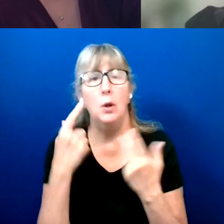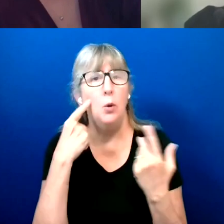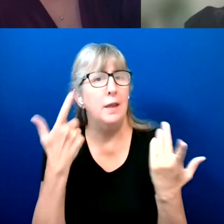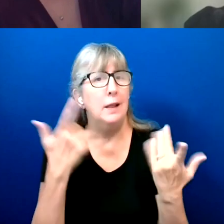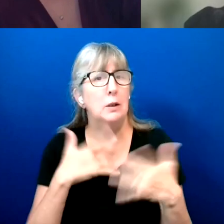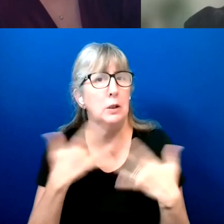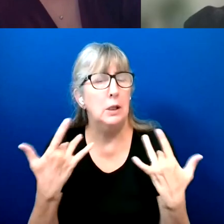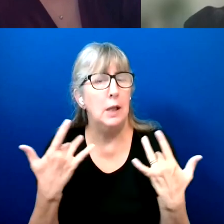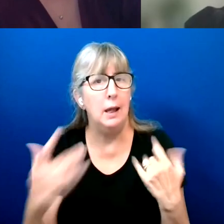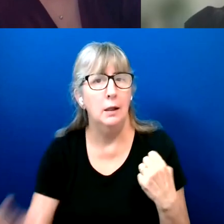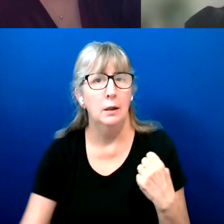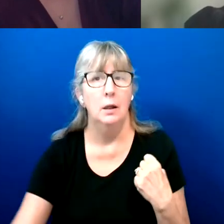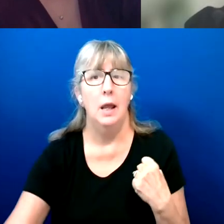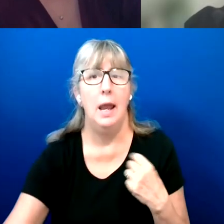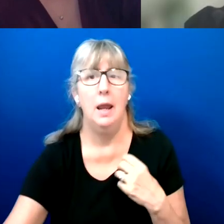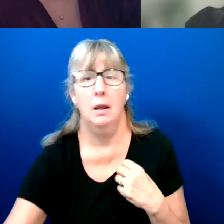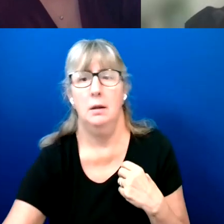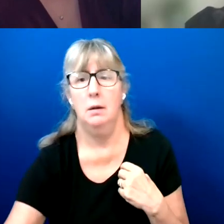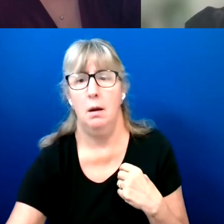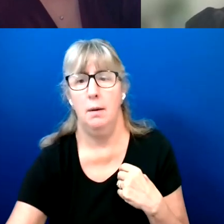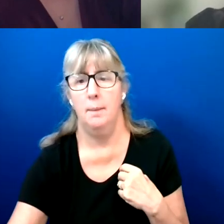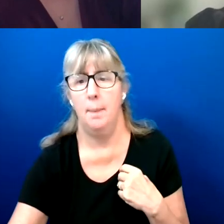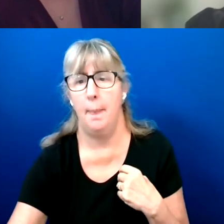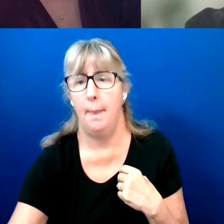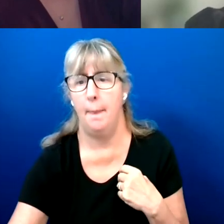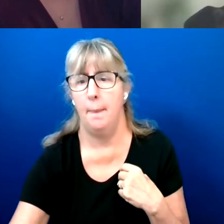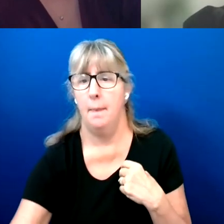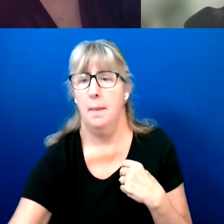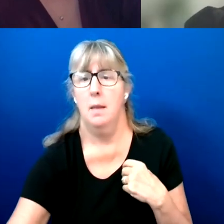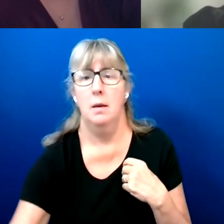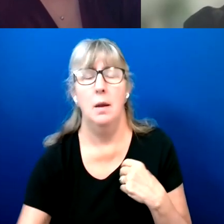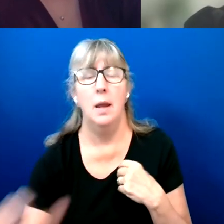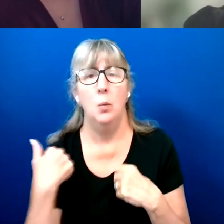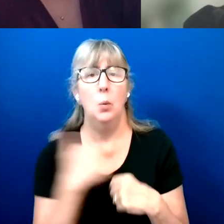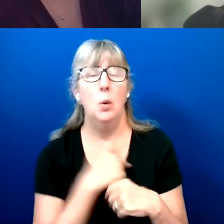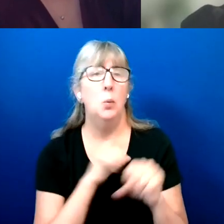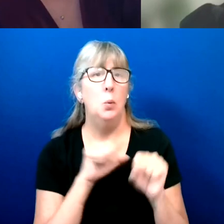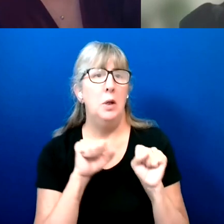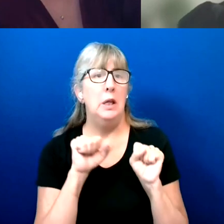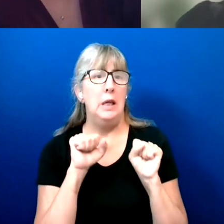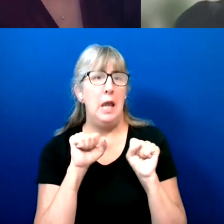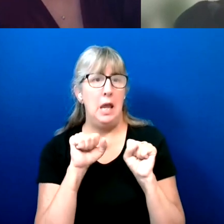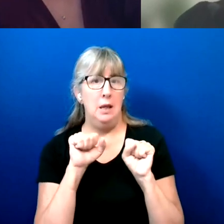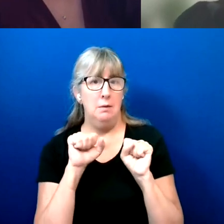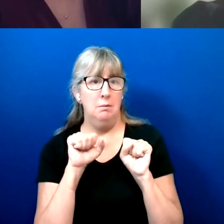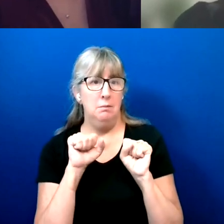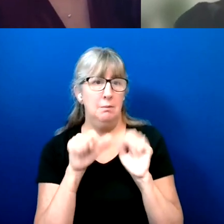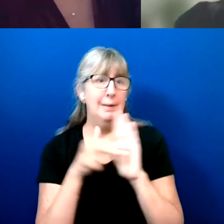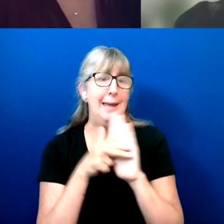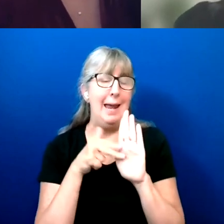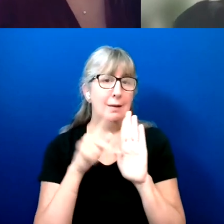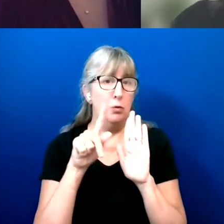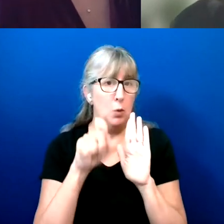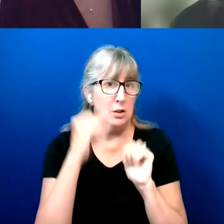We can also tag this question to answer more fully if you don't have a feel you have a full answer.